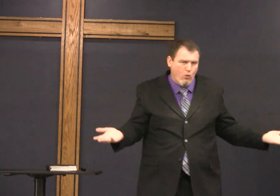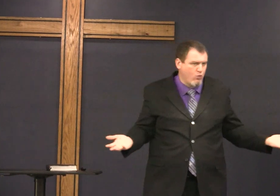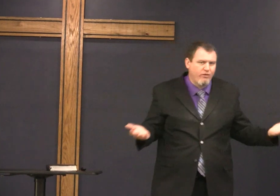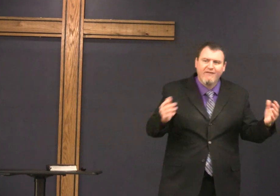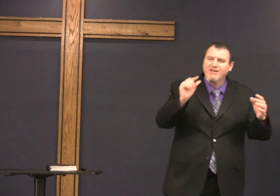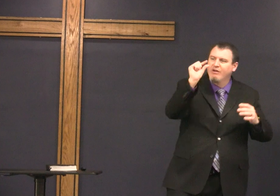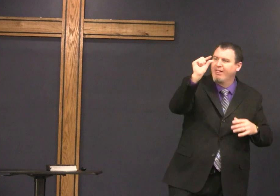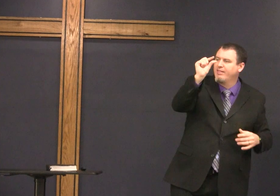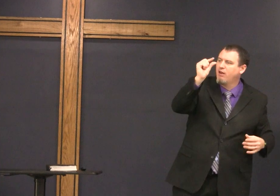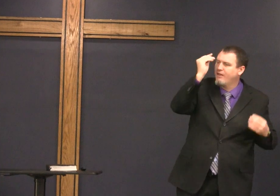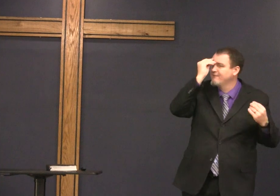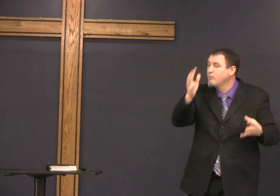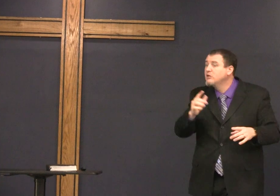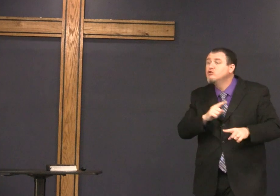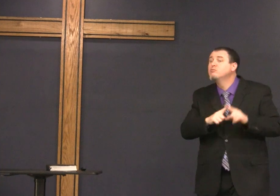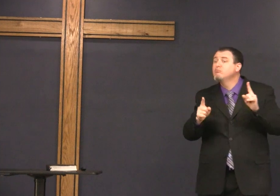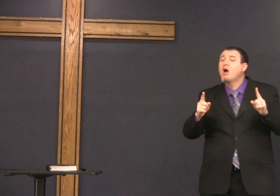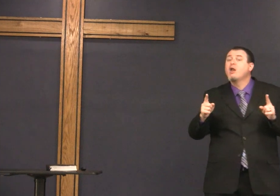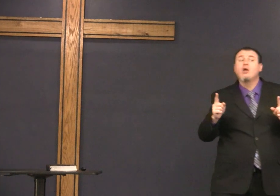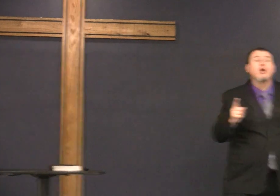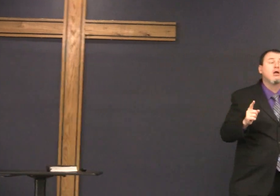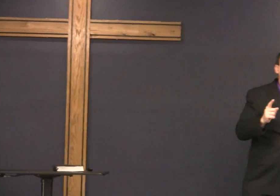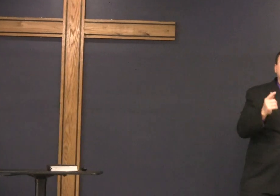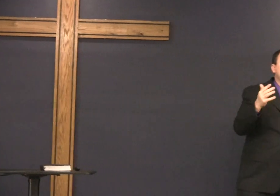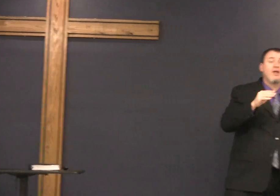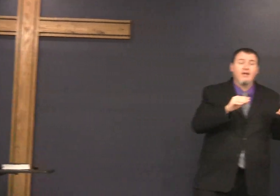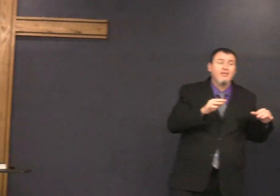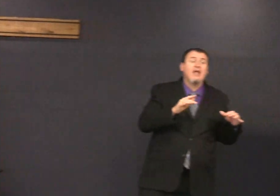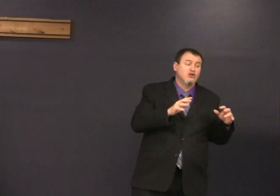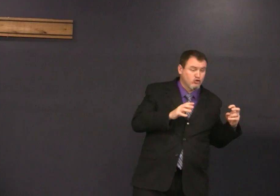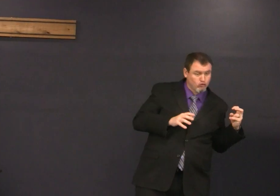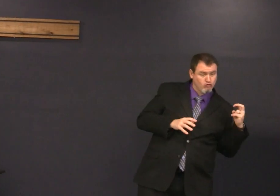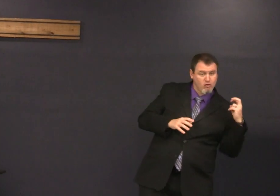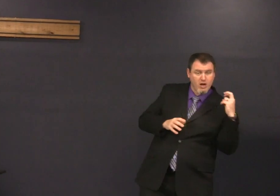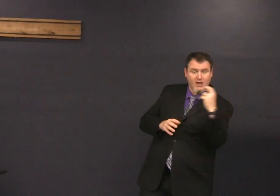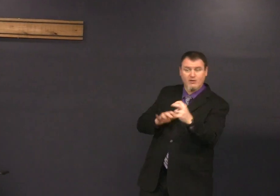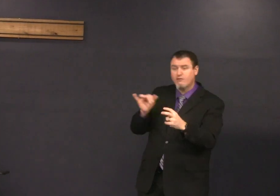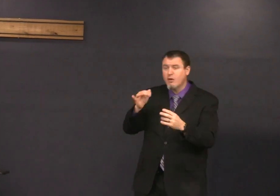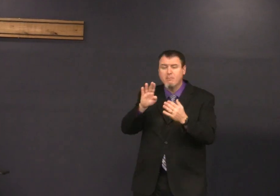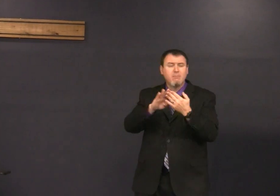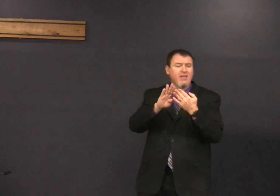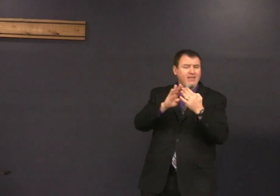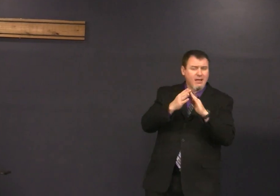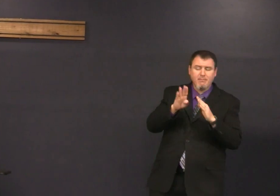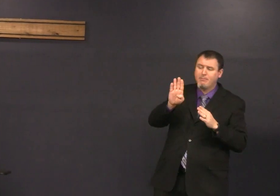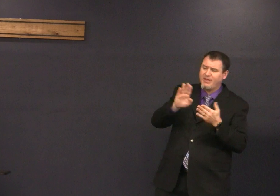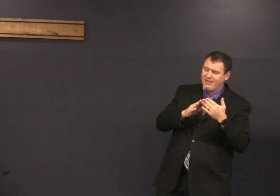we don't know there's very little information there in the passage but they travel to